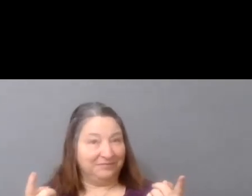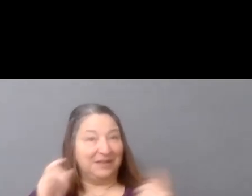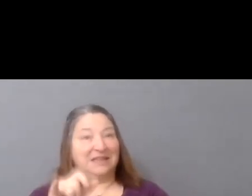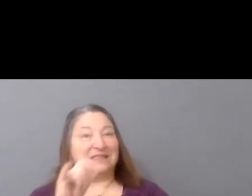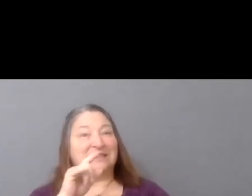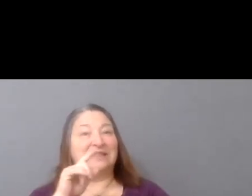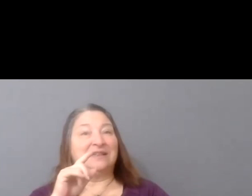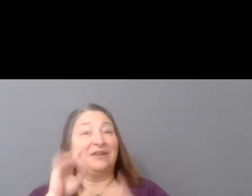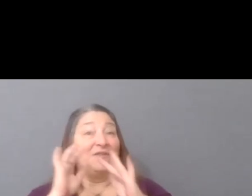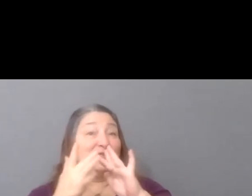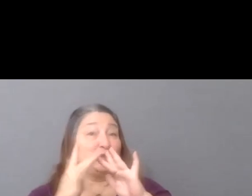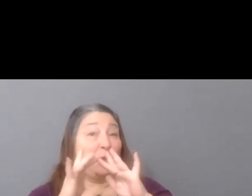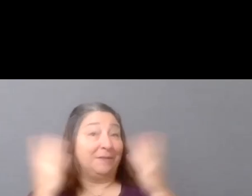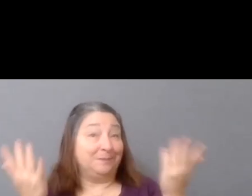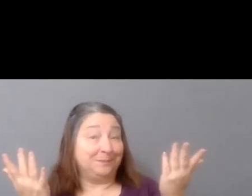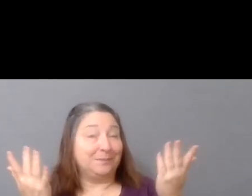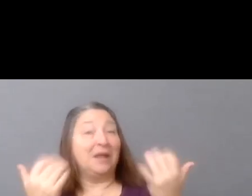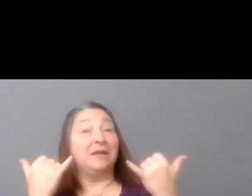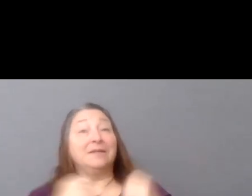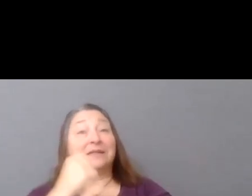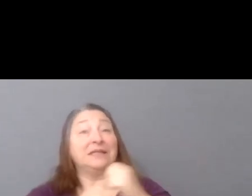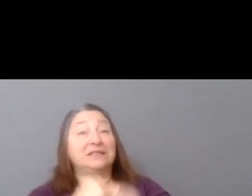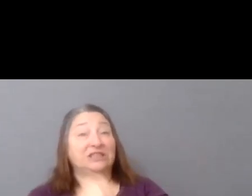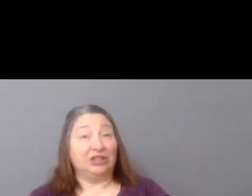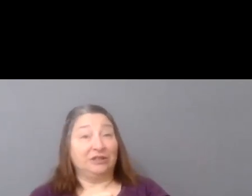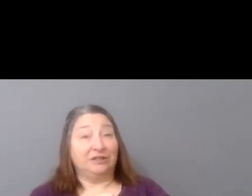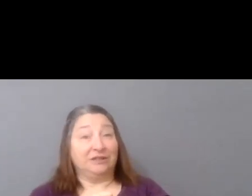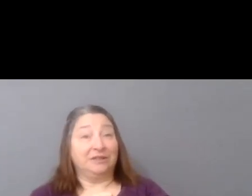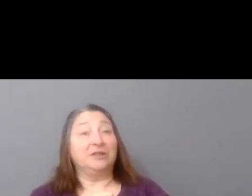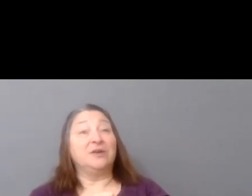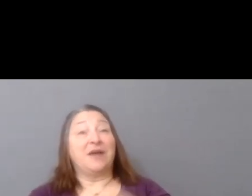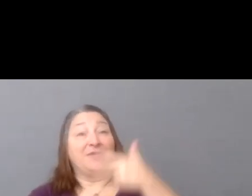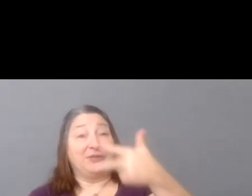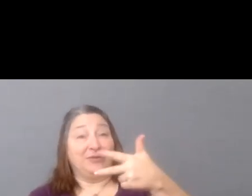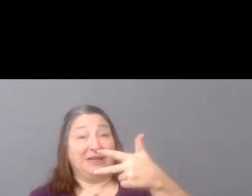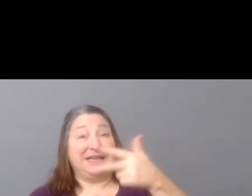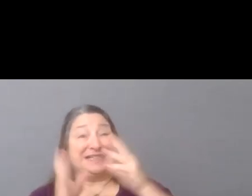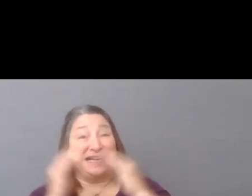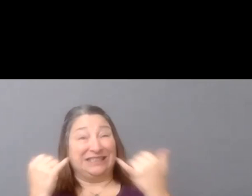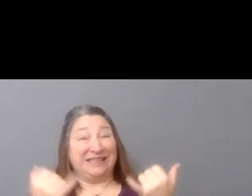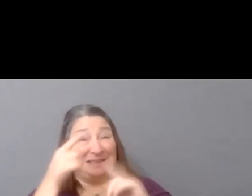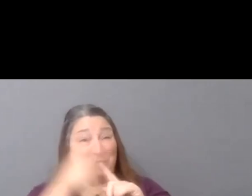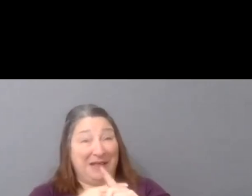And what we're doing this year with these three sessions that we're having this month leading up to the conference